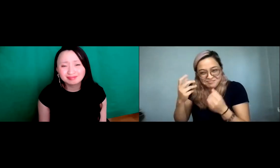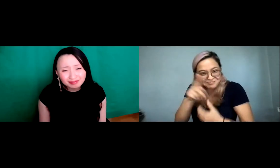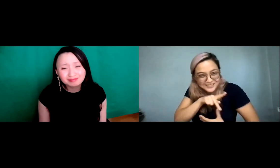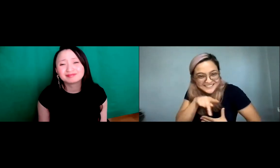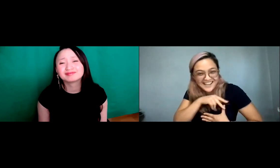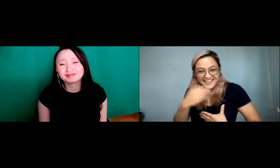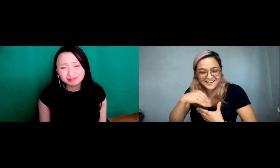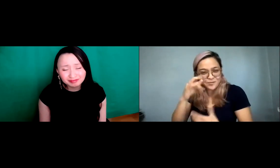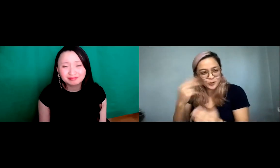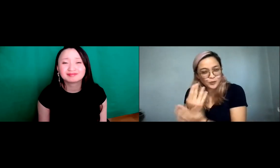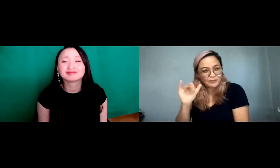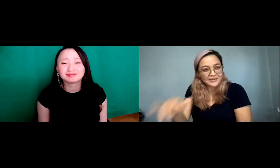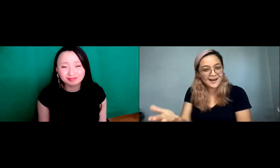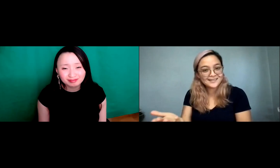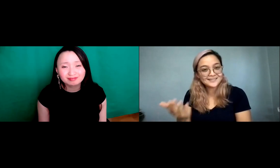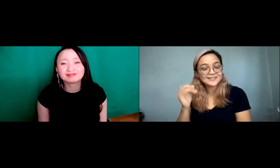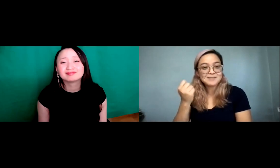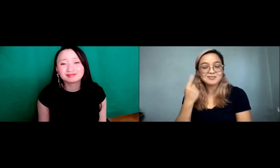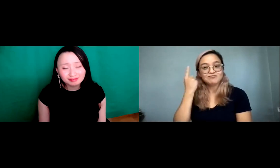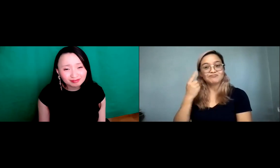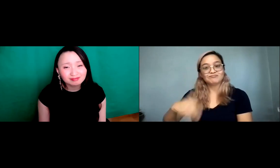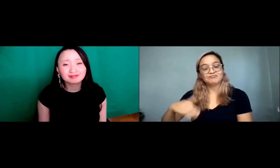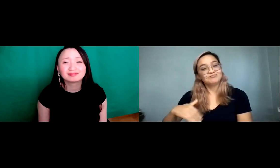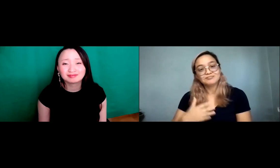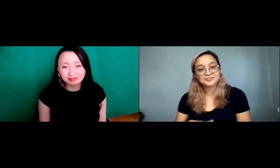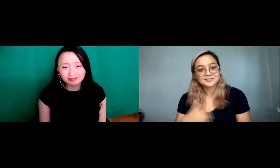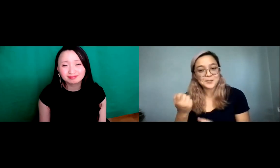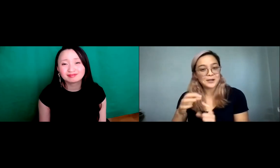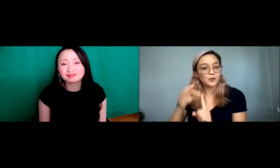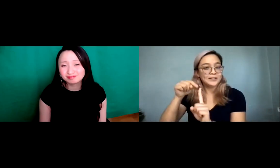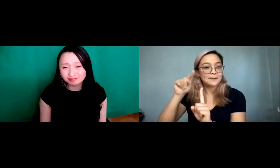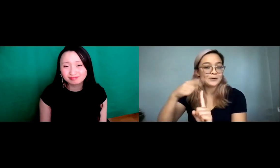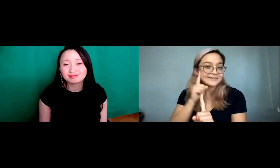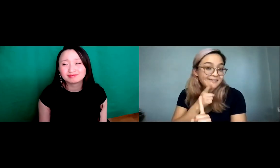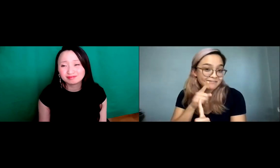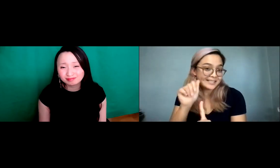it's not, It's not just your eye it. It's not just your eye it. There's this underlying